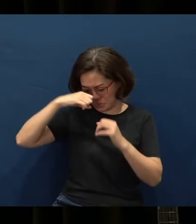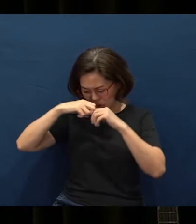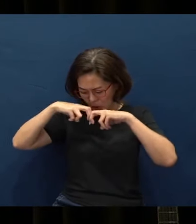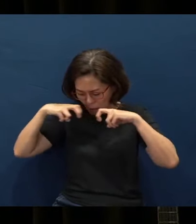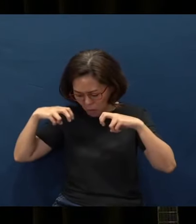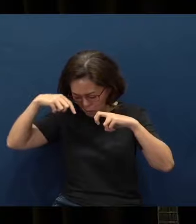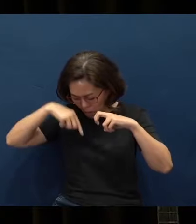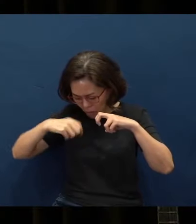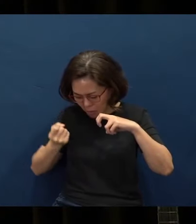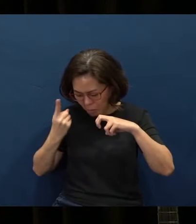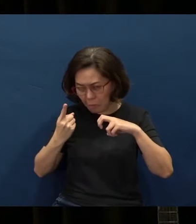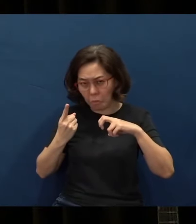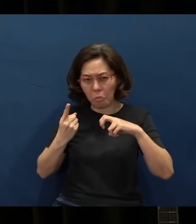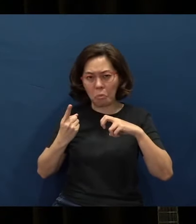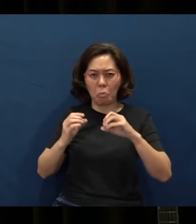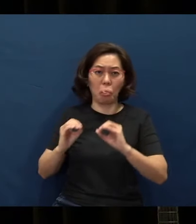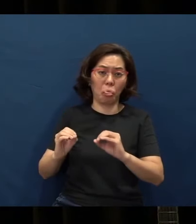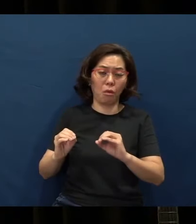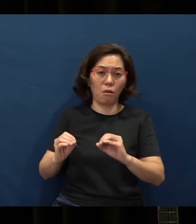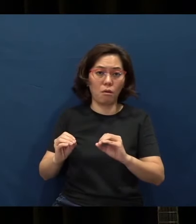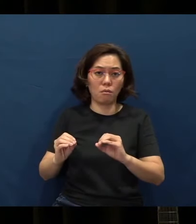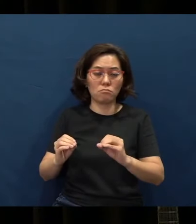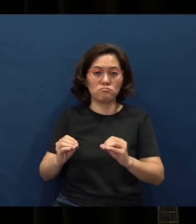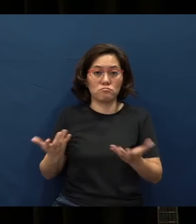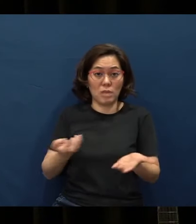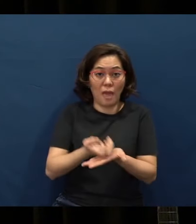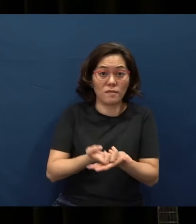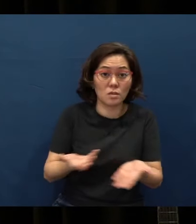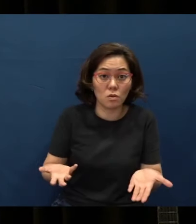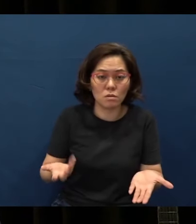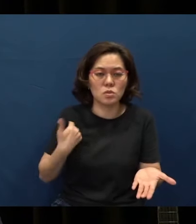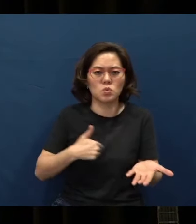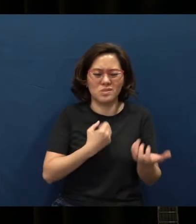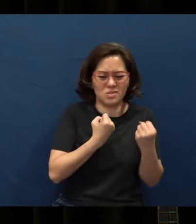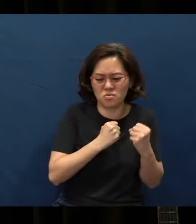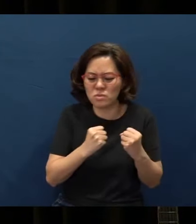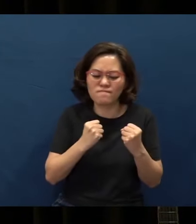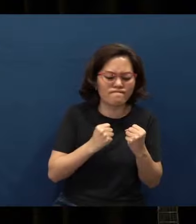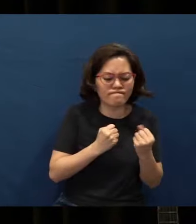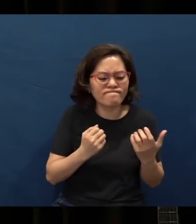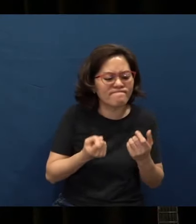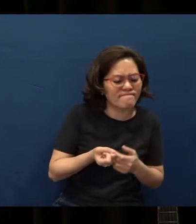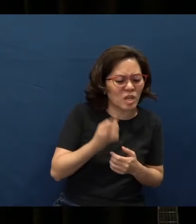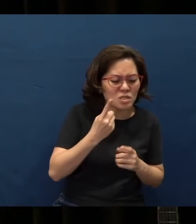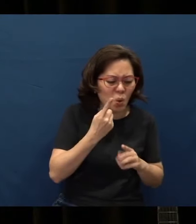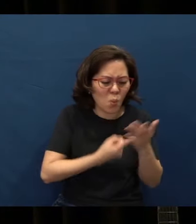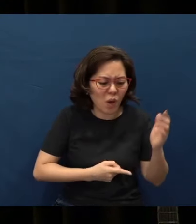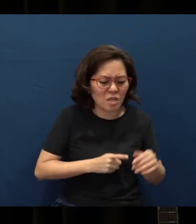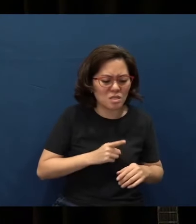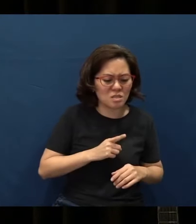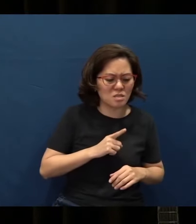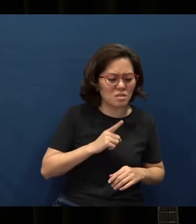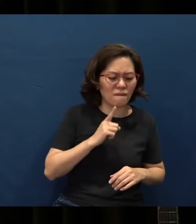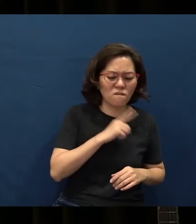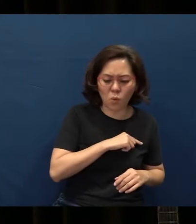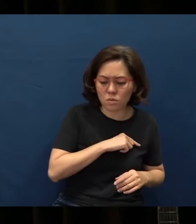as evidenced many times by our struggle in discerning what is fake from what is true,